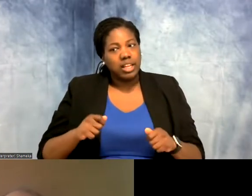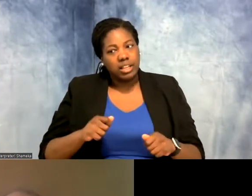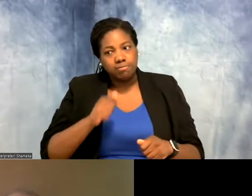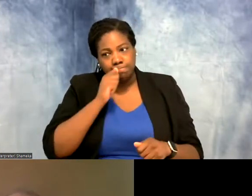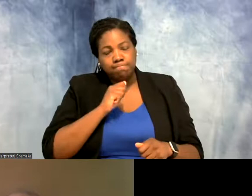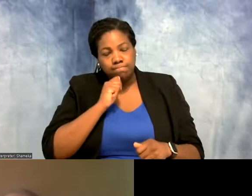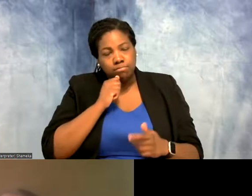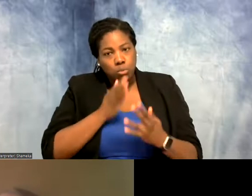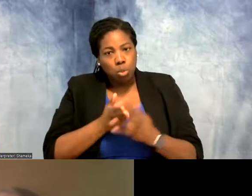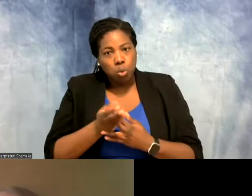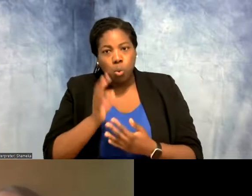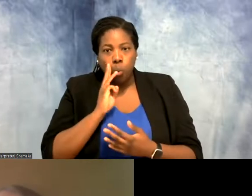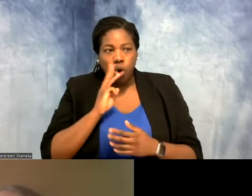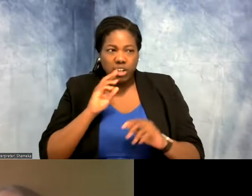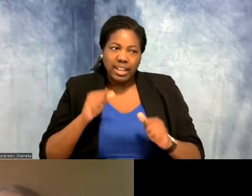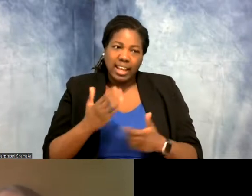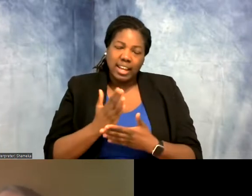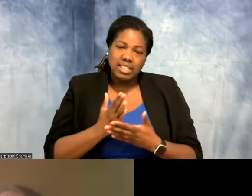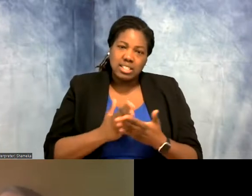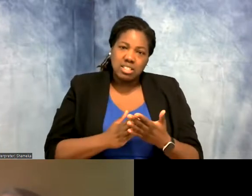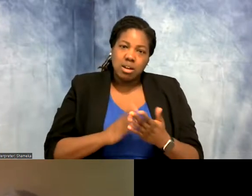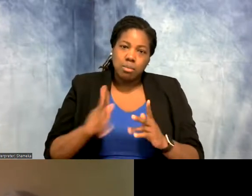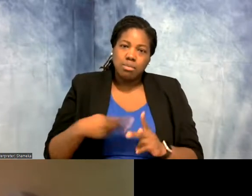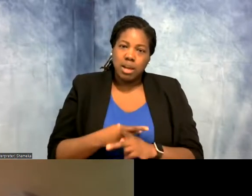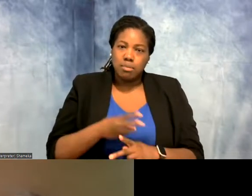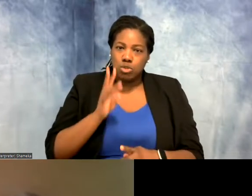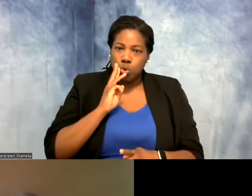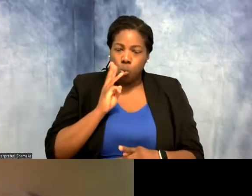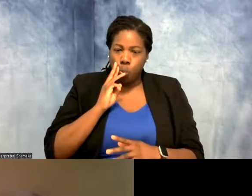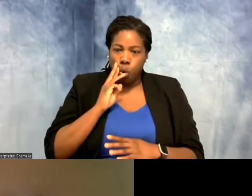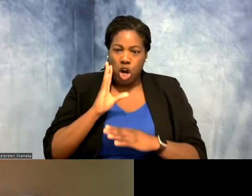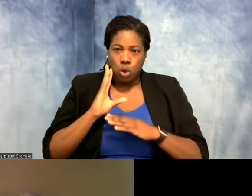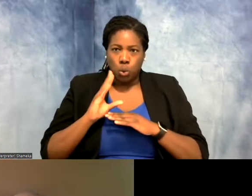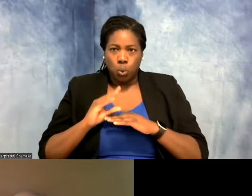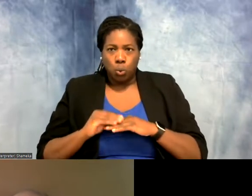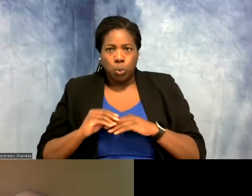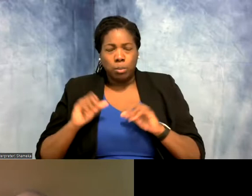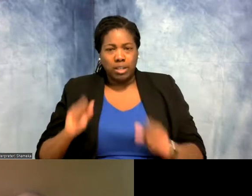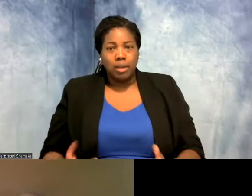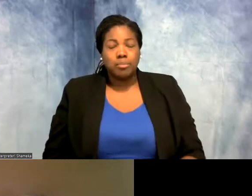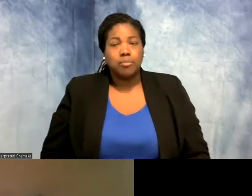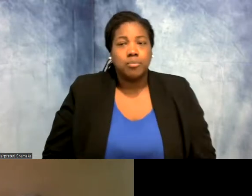you know, they can receive some sort of water or handle an amount of water. There are